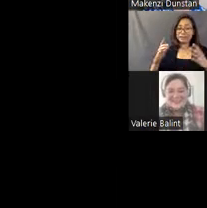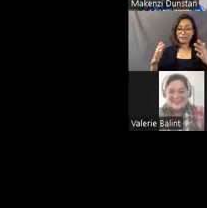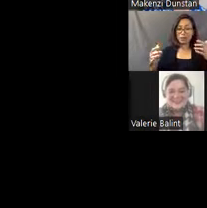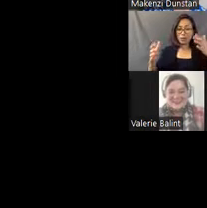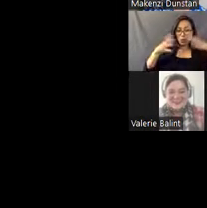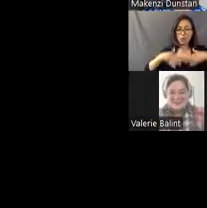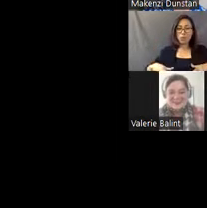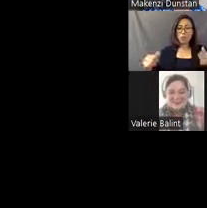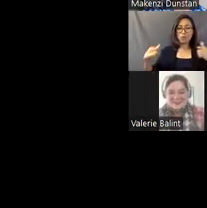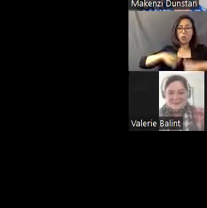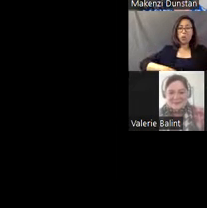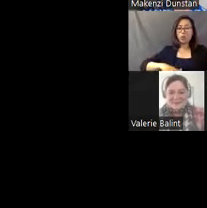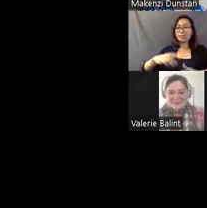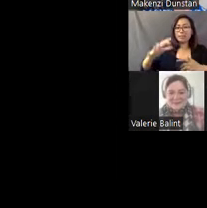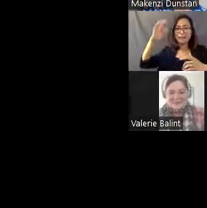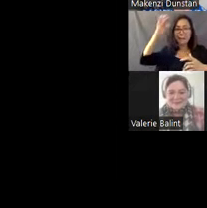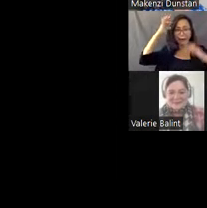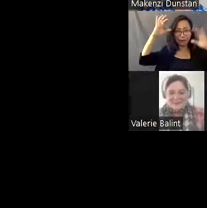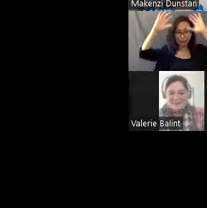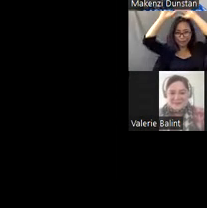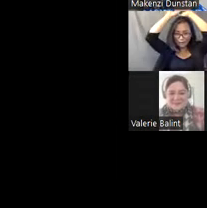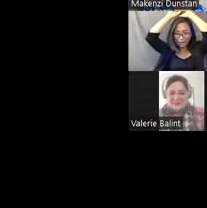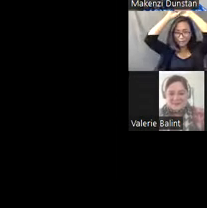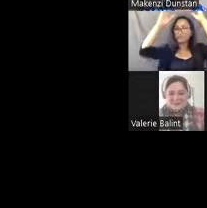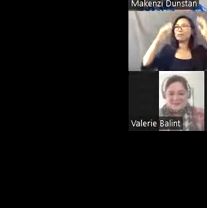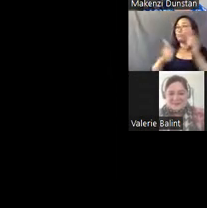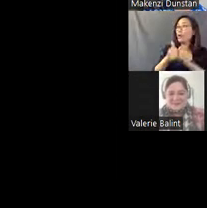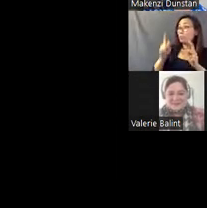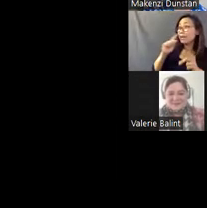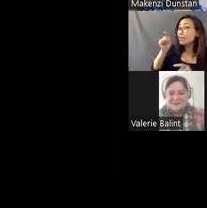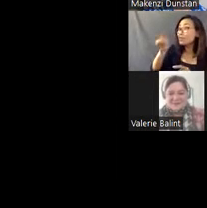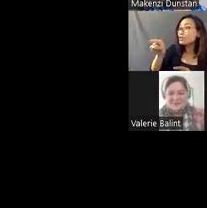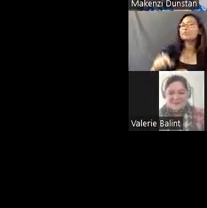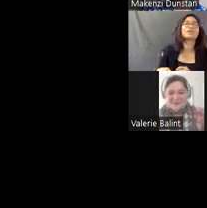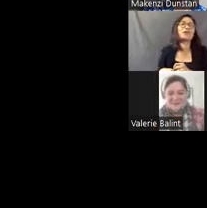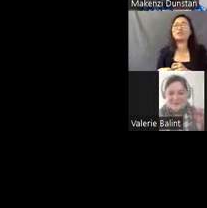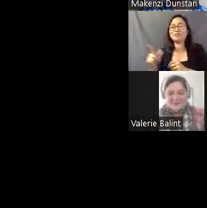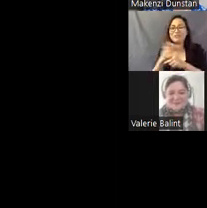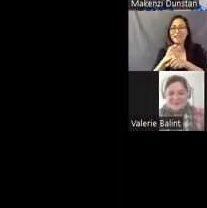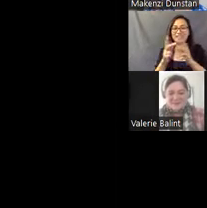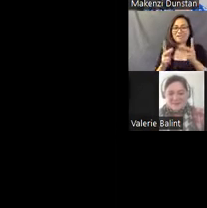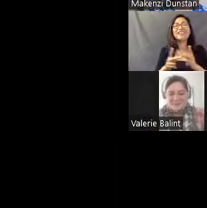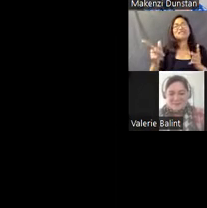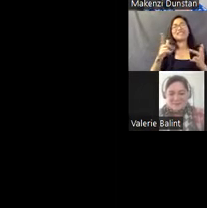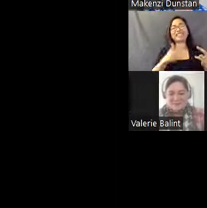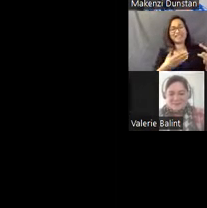straight up in the air and he... most people think he made the place. So. But he'll give you a tour if you want to. [Makenzi] Nice. [Mike] But you get...